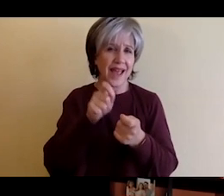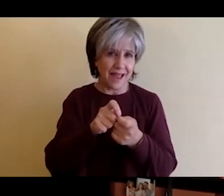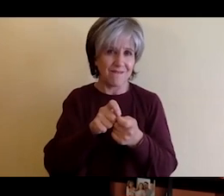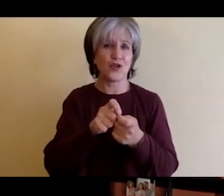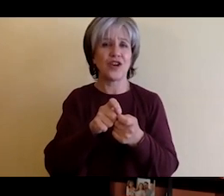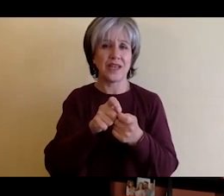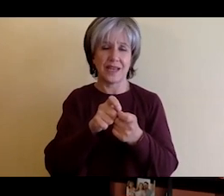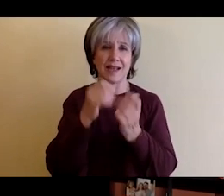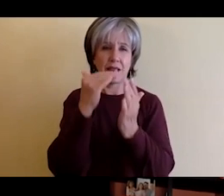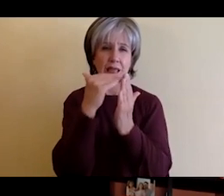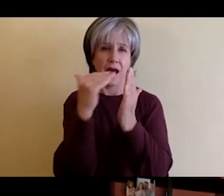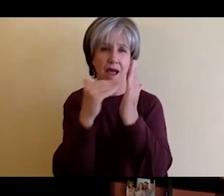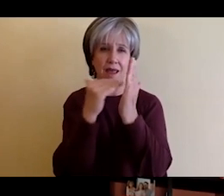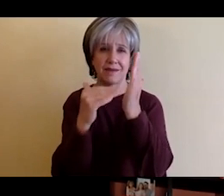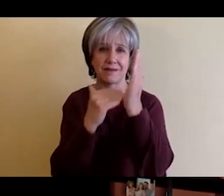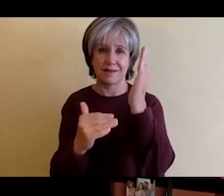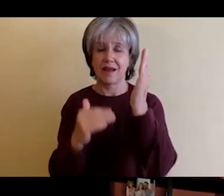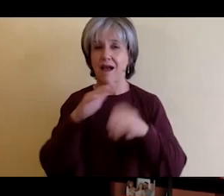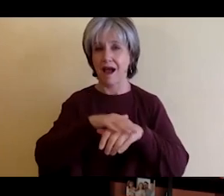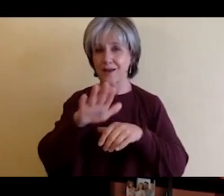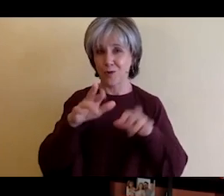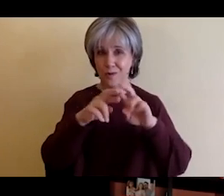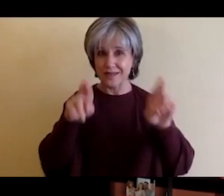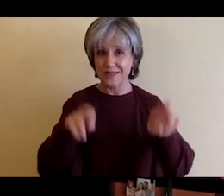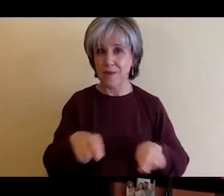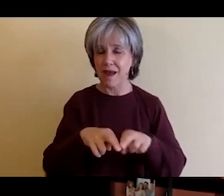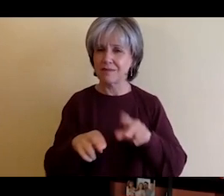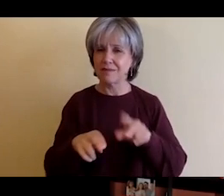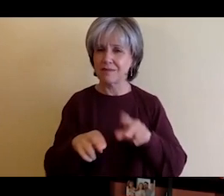like how that person uh related to others, how they spoke